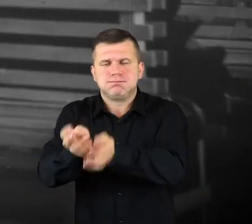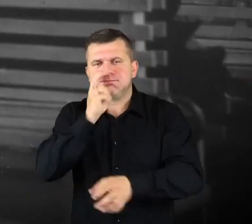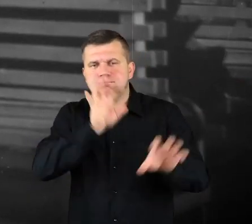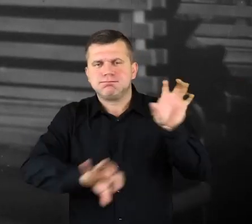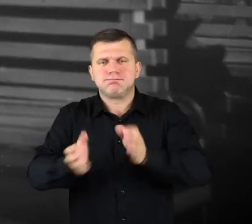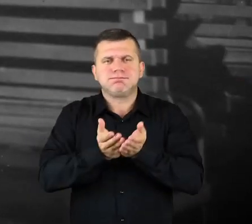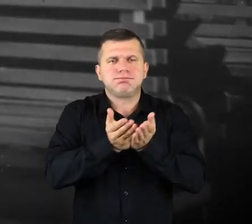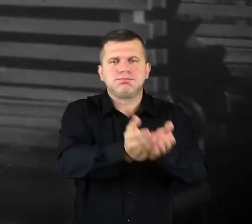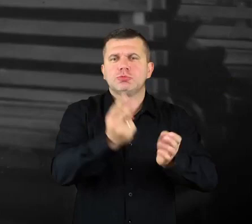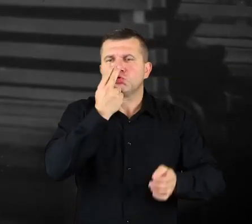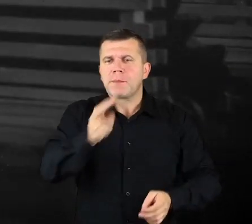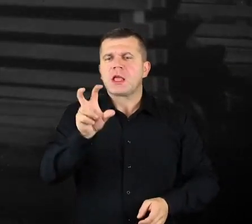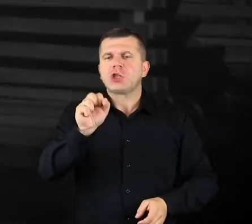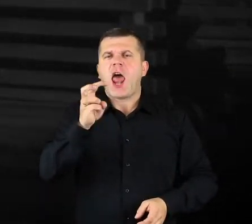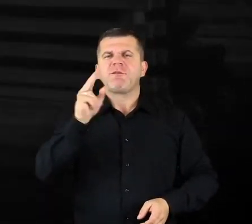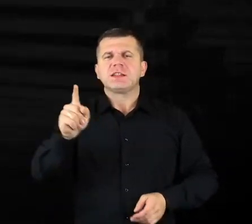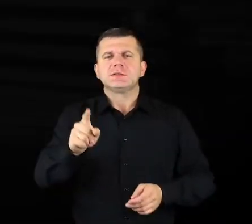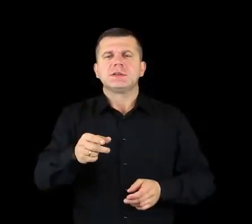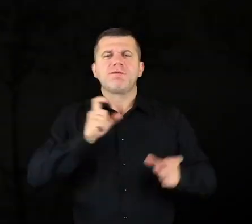and you can see Czerwińsk from Vistula.